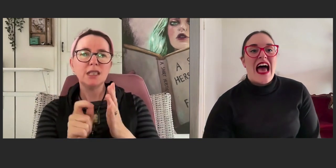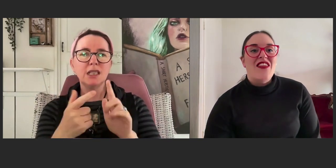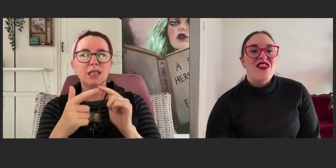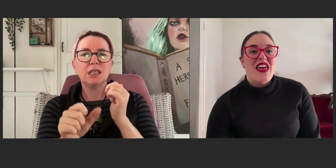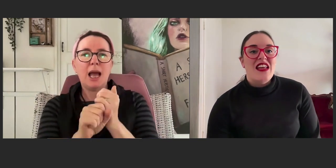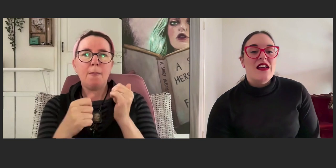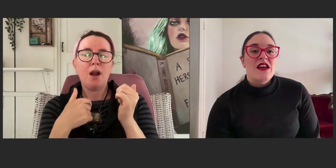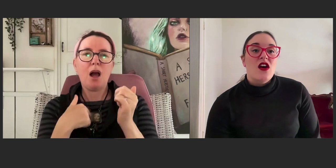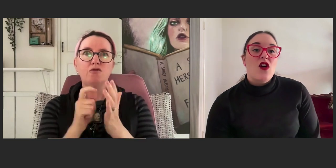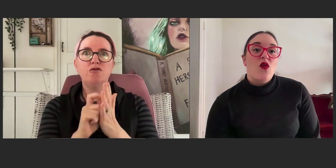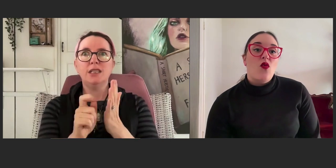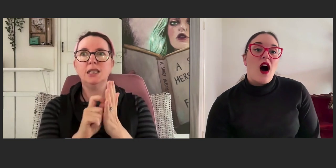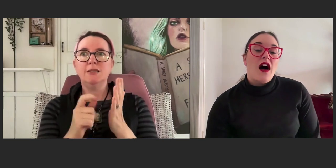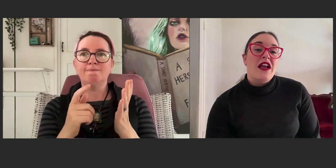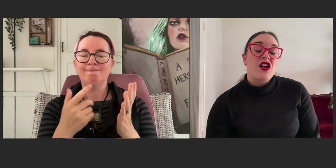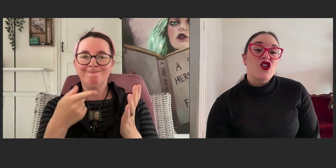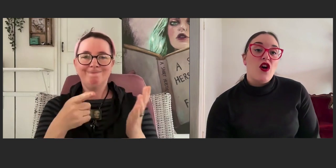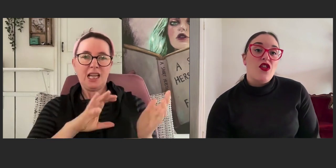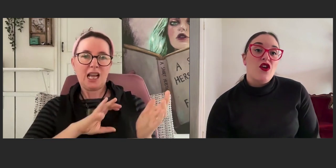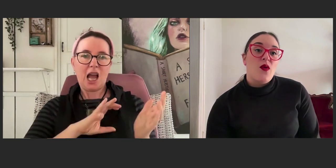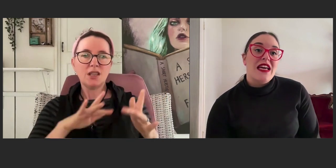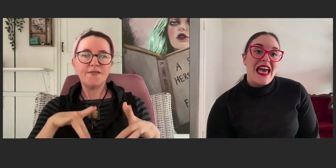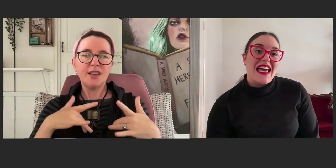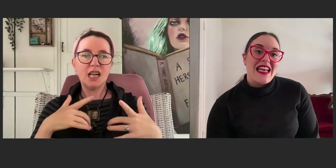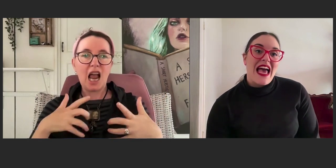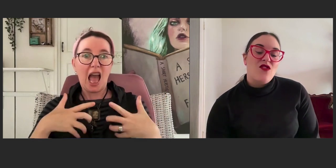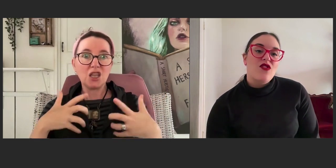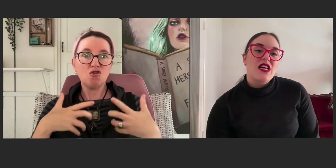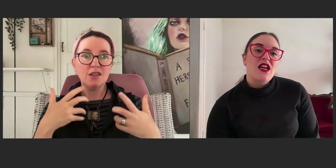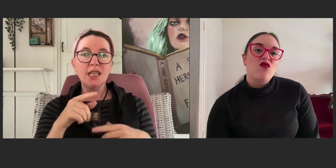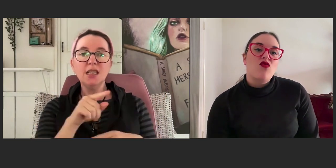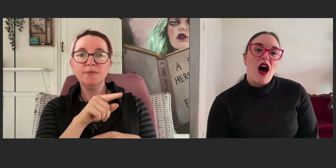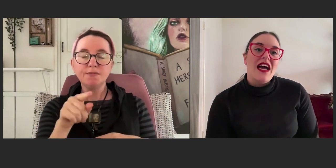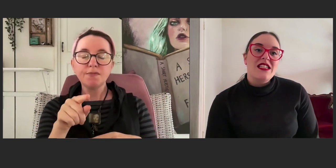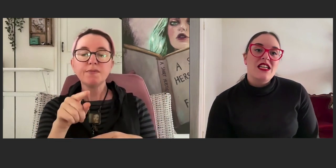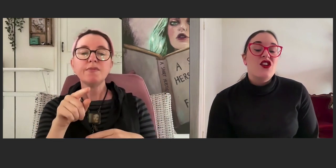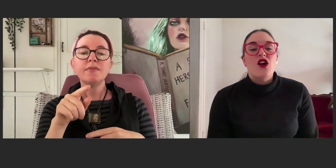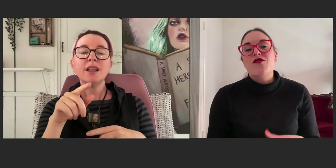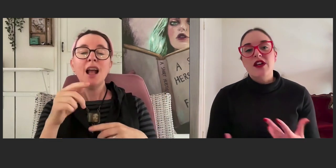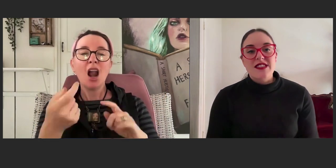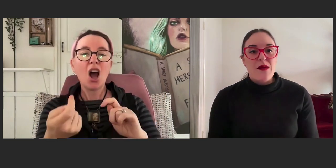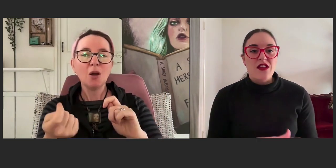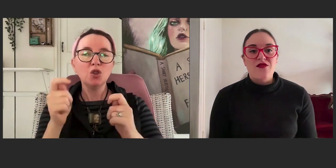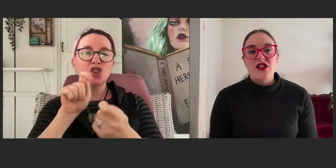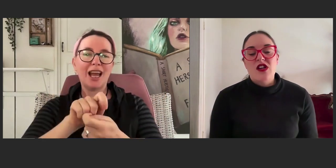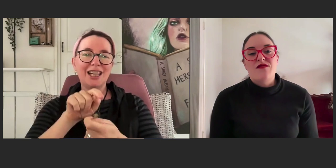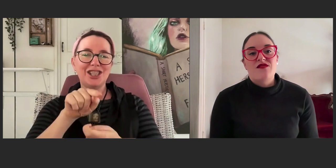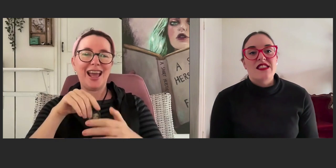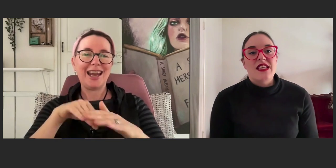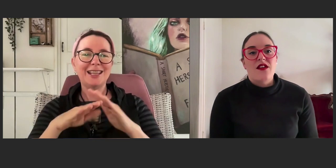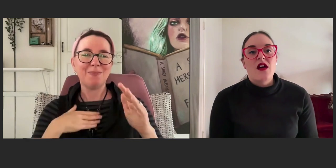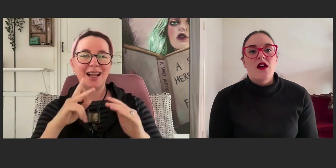And then, and I could go through again and really write for example, in the first draft if I'd said,